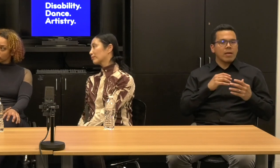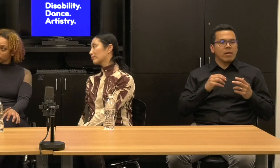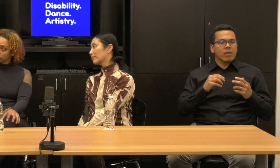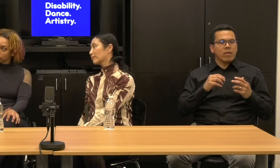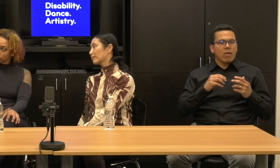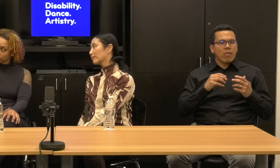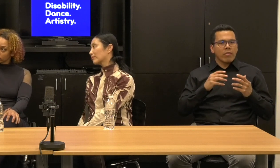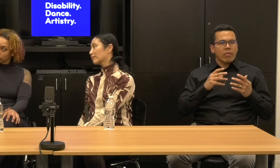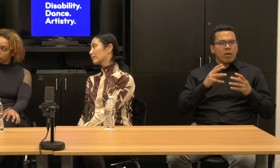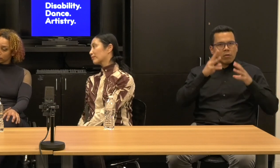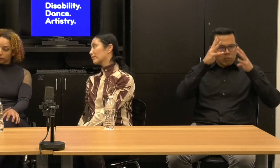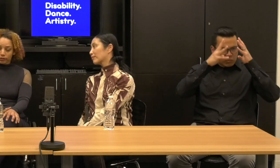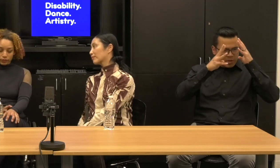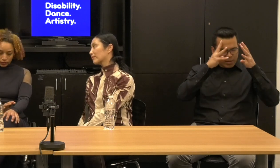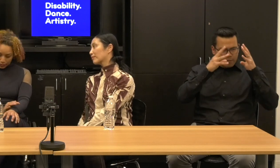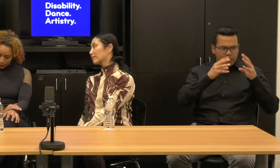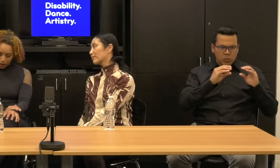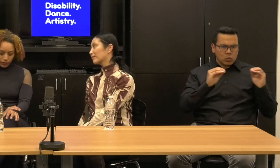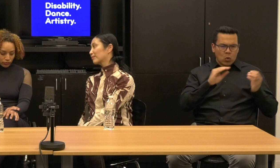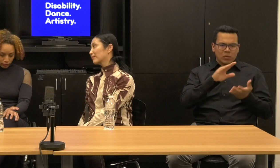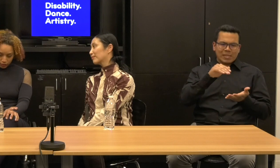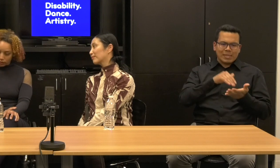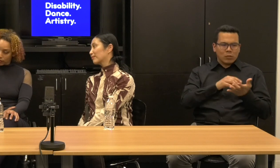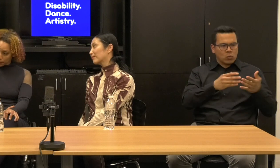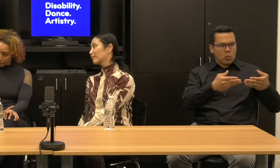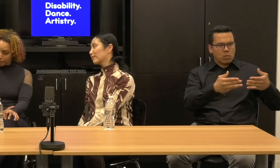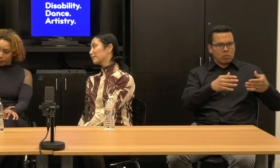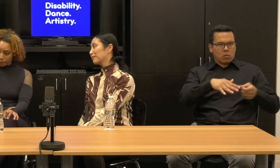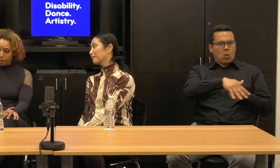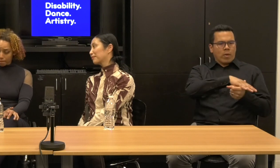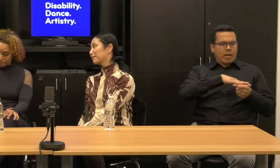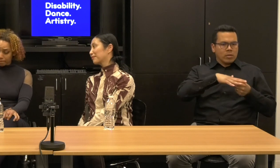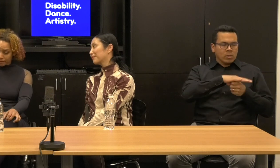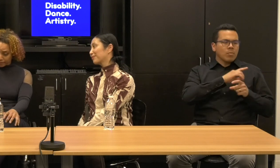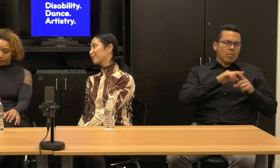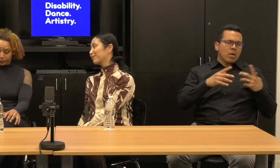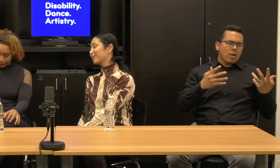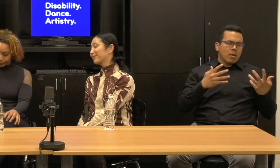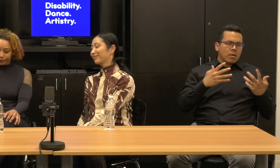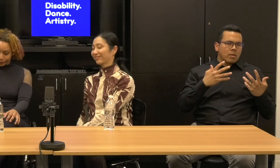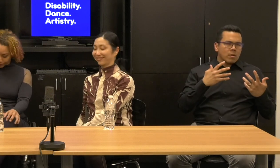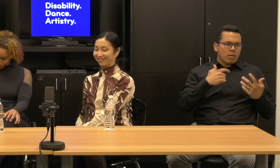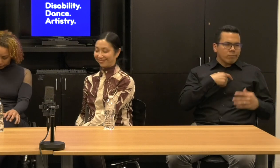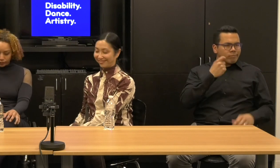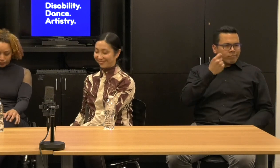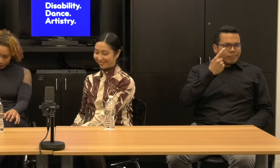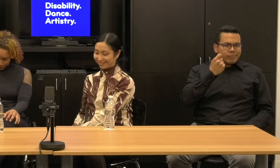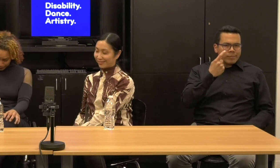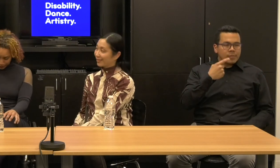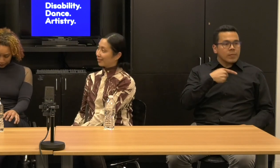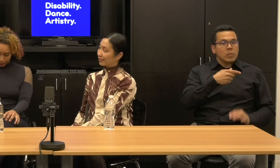That there's no central site. Right? So in some ways. Right. Totally makes sense that you've been, you know, doing all of the collaborations and